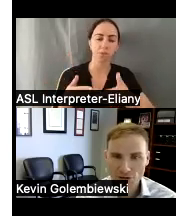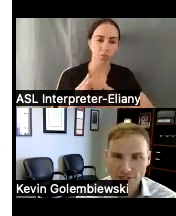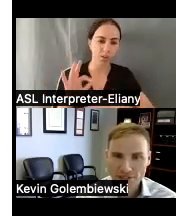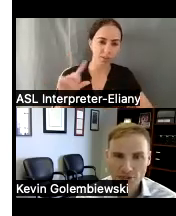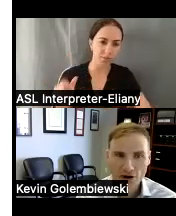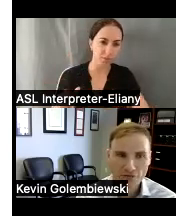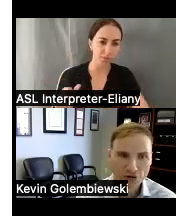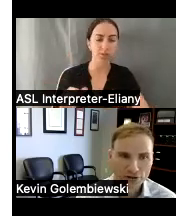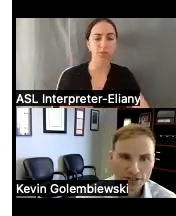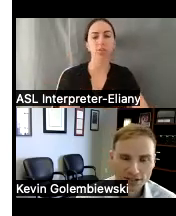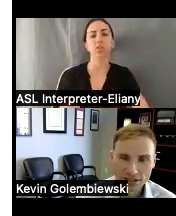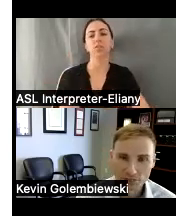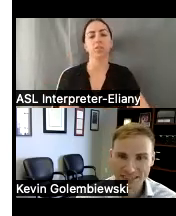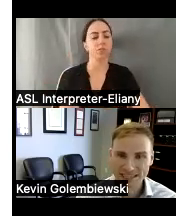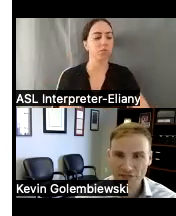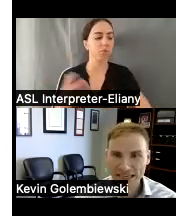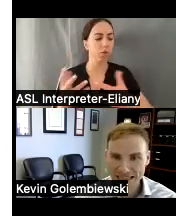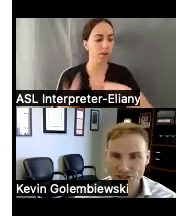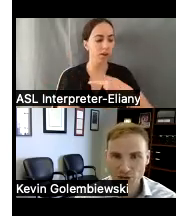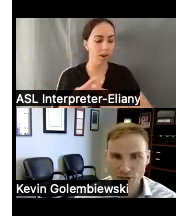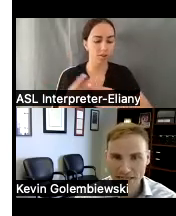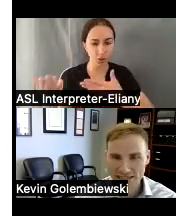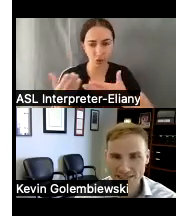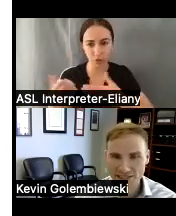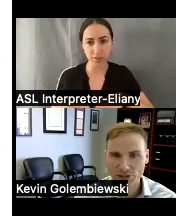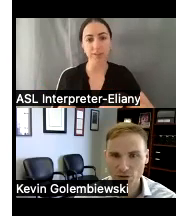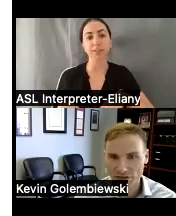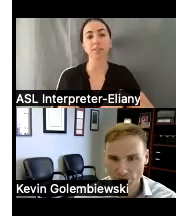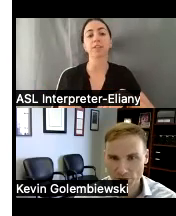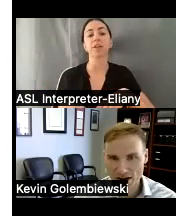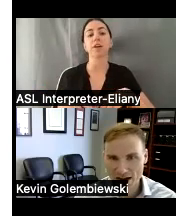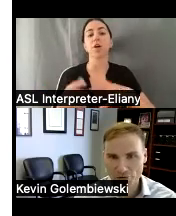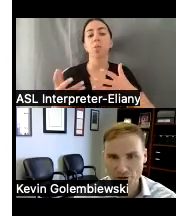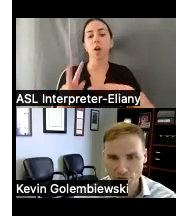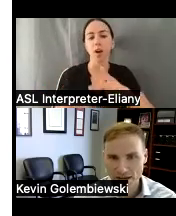of services we offer the specific issues we can assist you with in a real concrete way